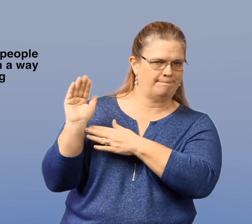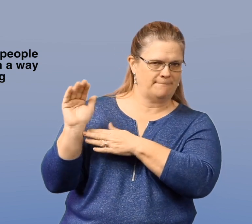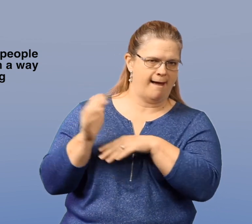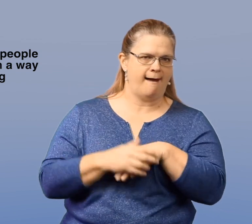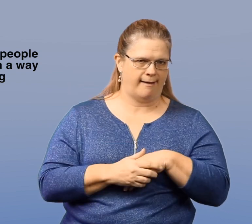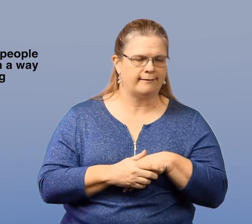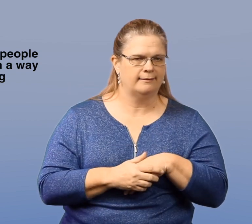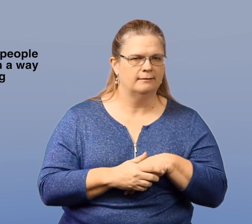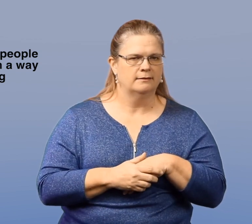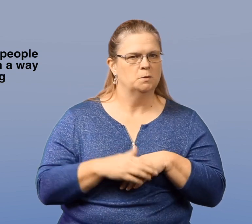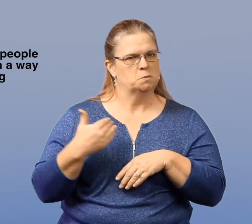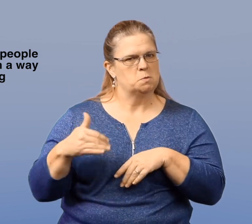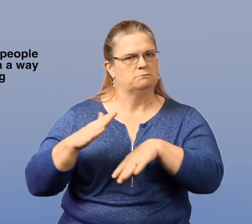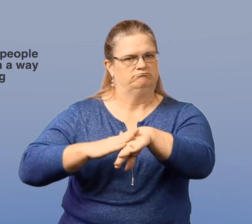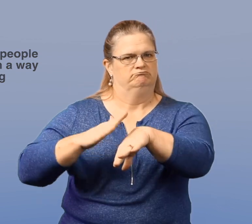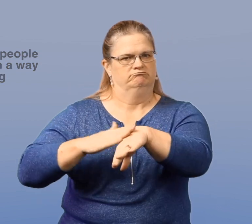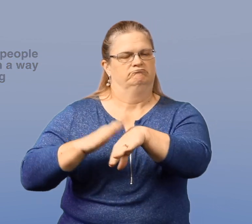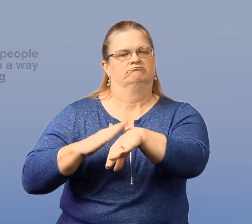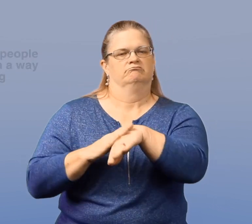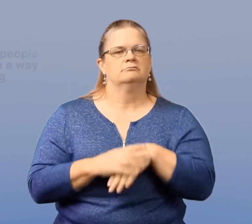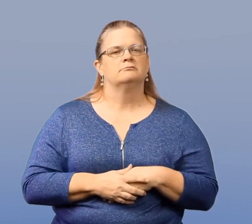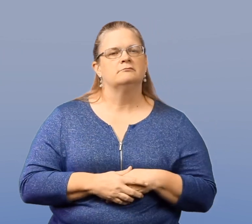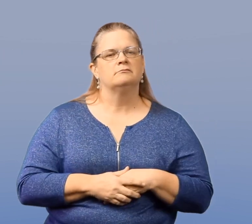to say 'goodbye' can be a warning sign.